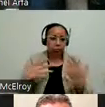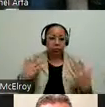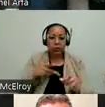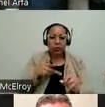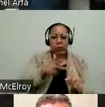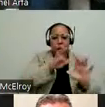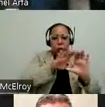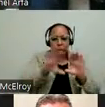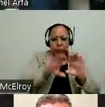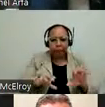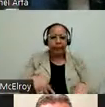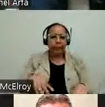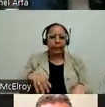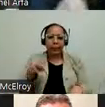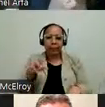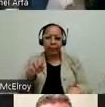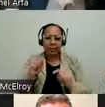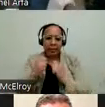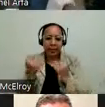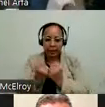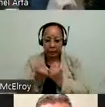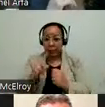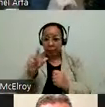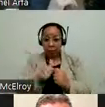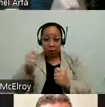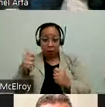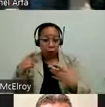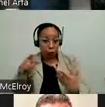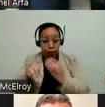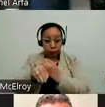meetings. For example the MS teams, the video -- right now we have limited